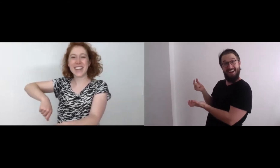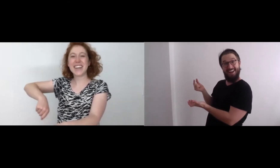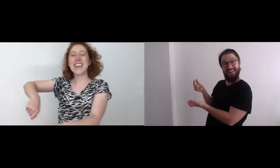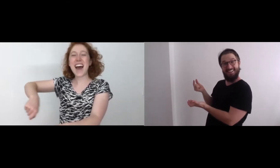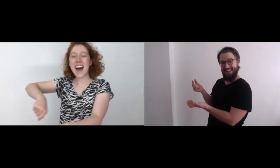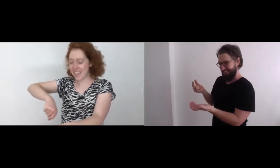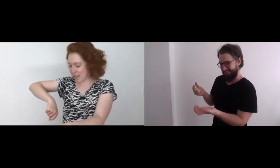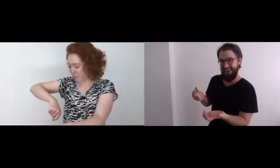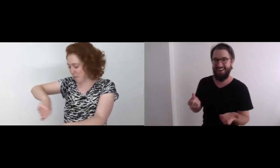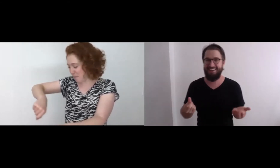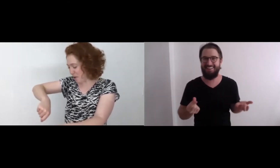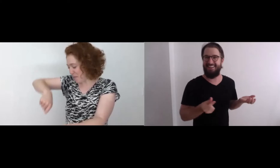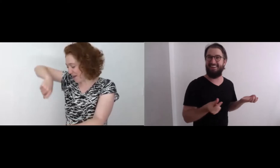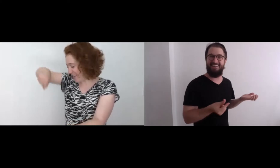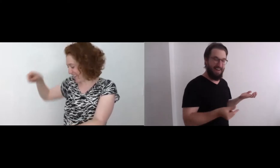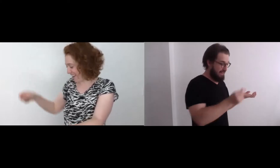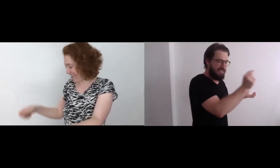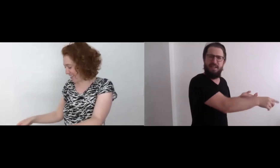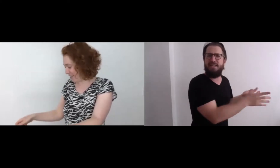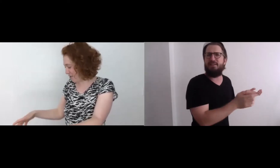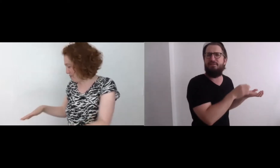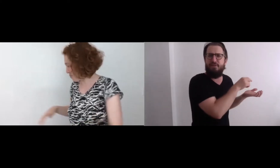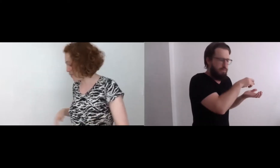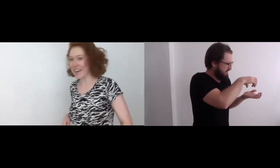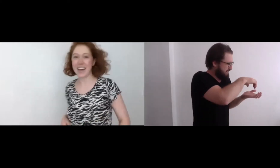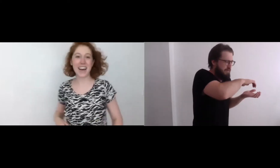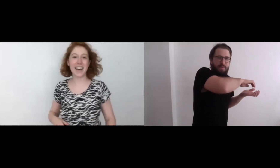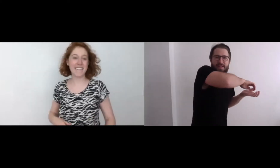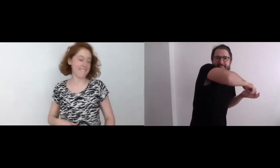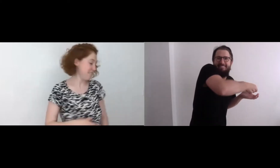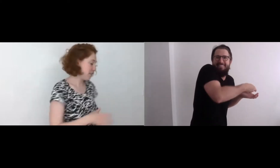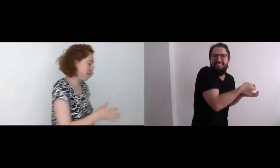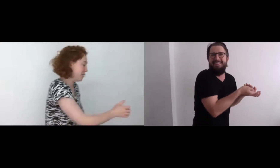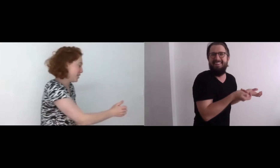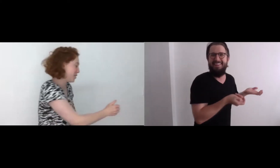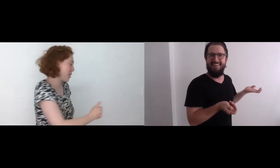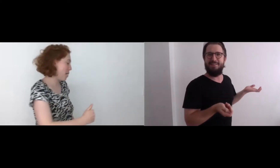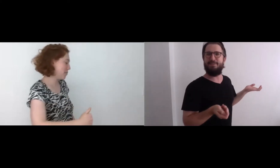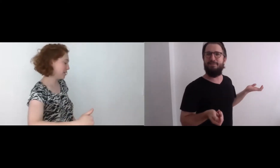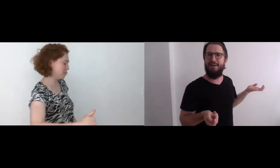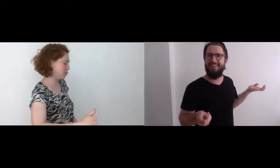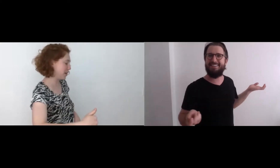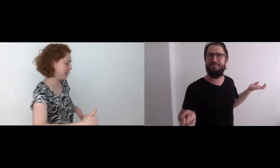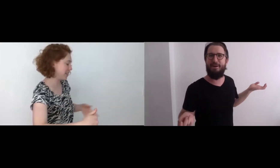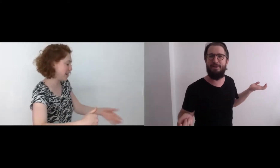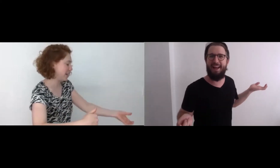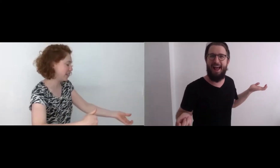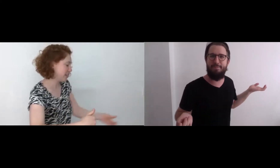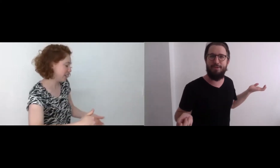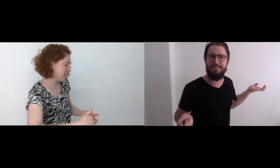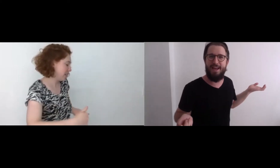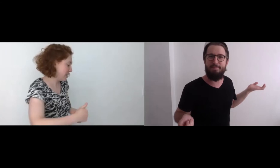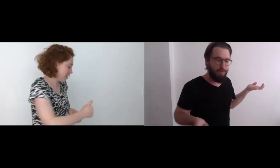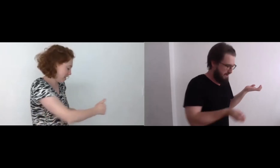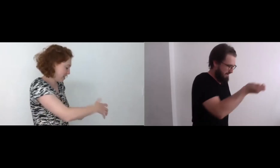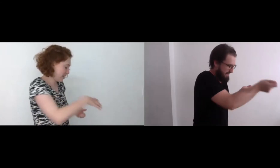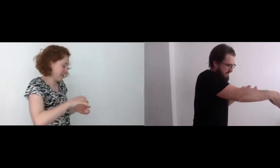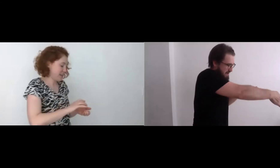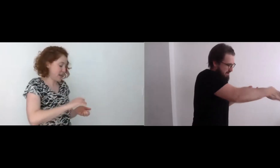Yeah, let's put blueberries in! - Great, alright! It's a, it's a fruit soup! Fruit soup! Apples are fruit— So far we've got apples and blueberries.